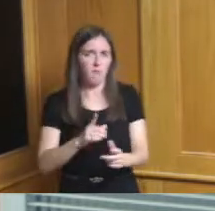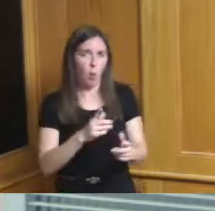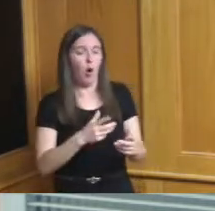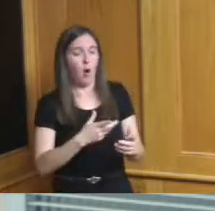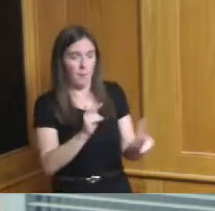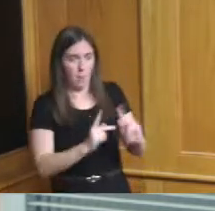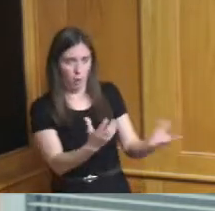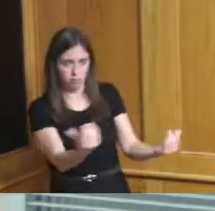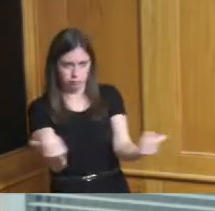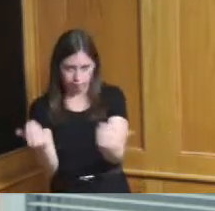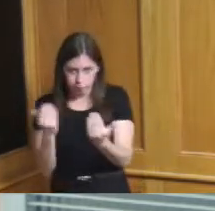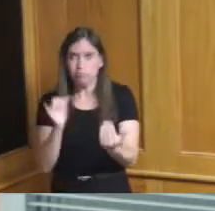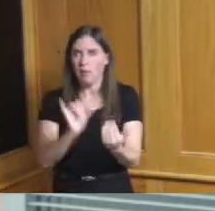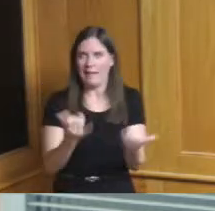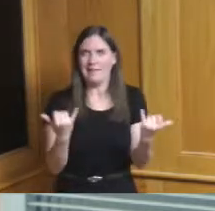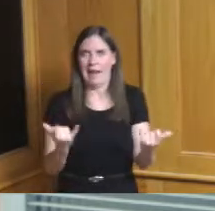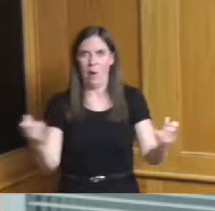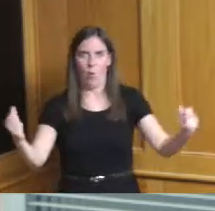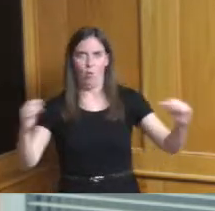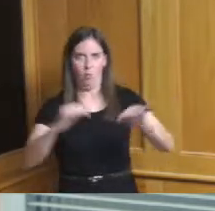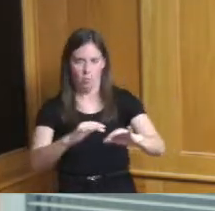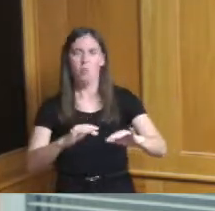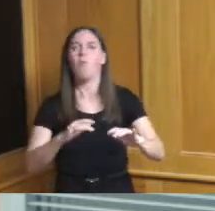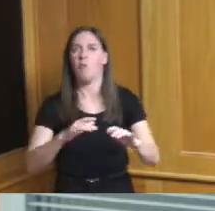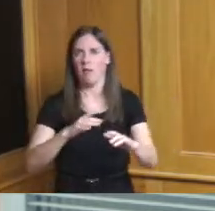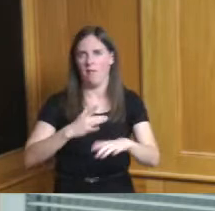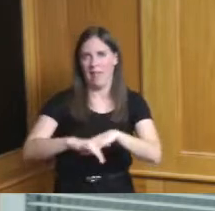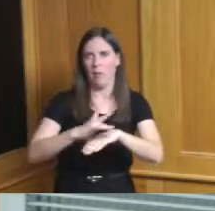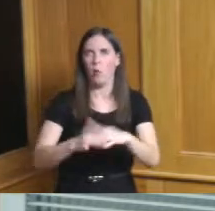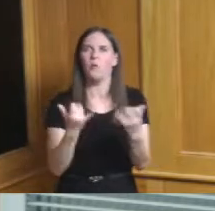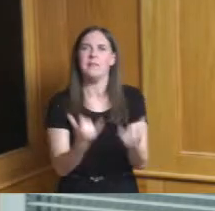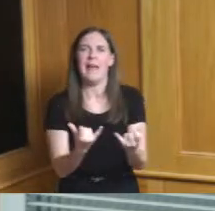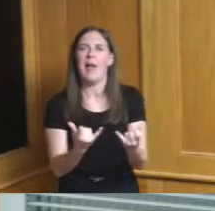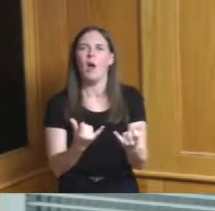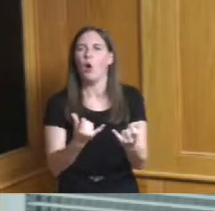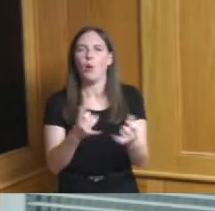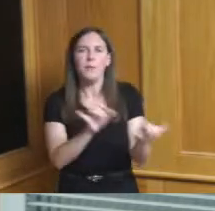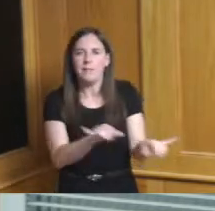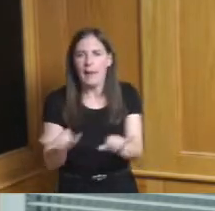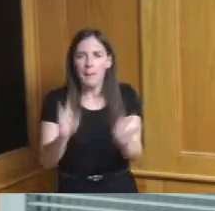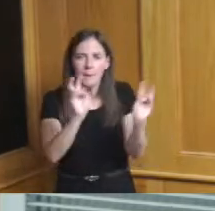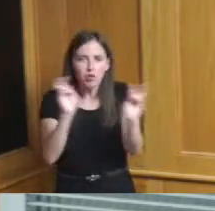we've done that now that we're there we're still got some of the same issues we had before we